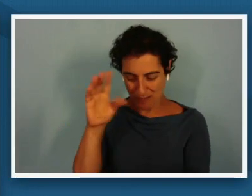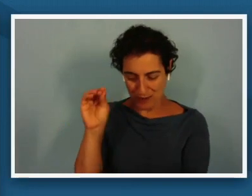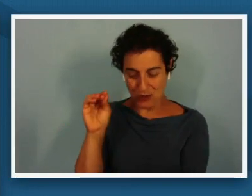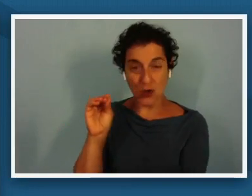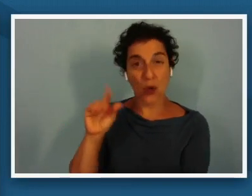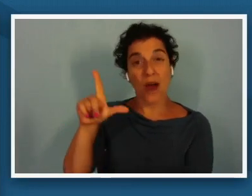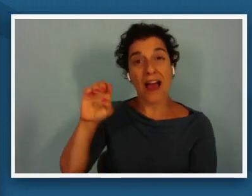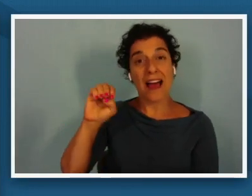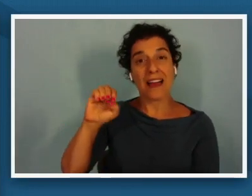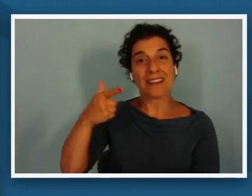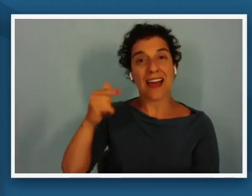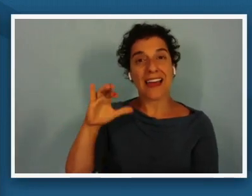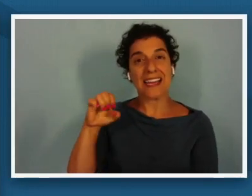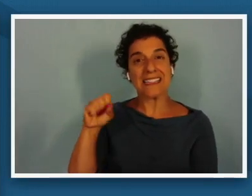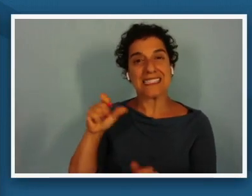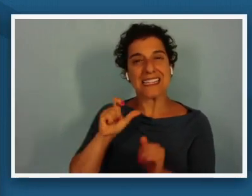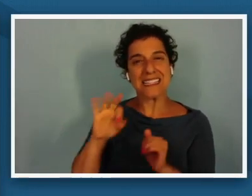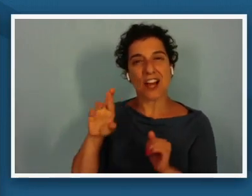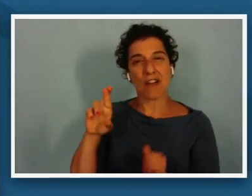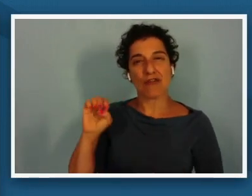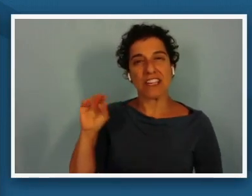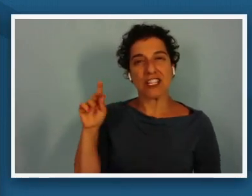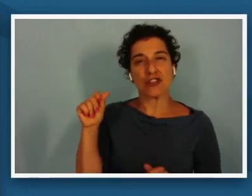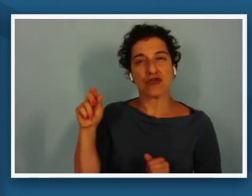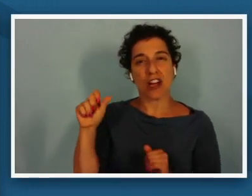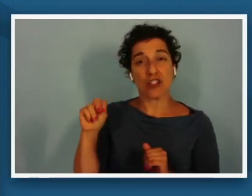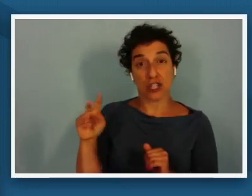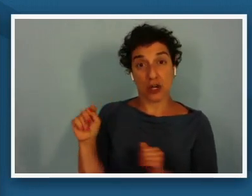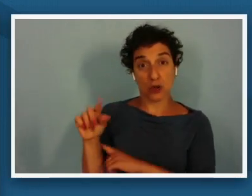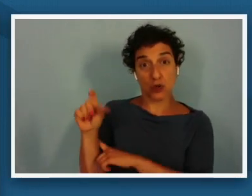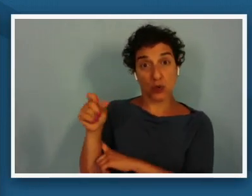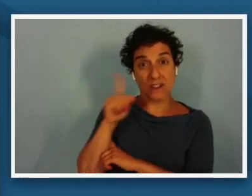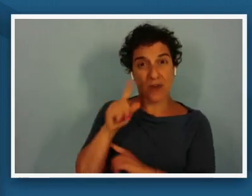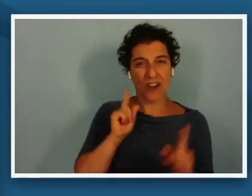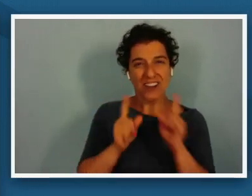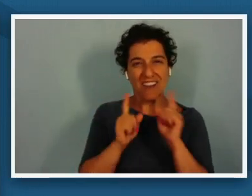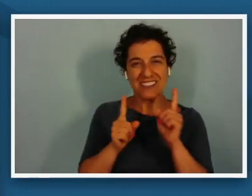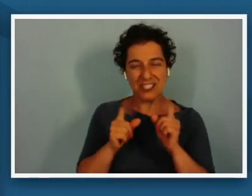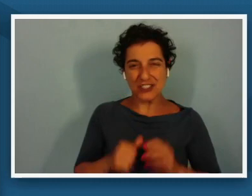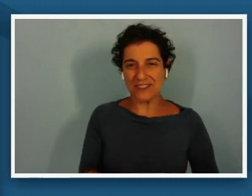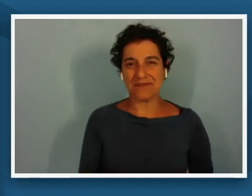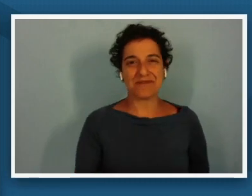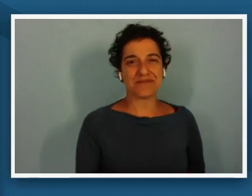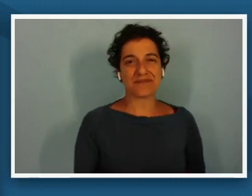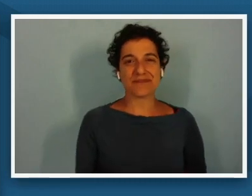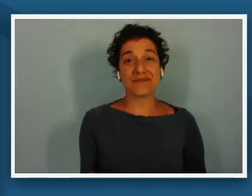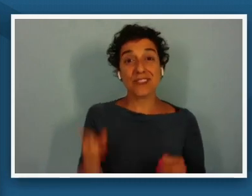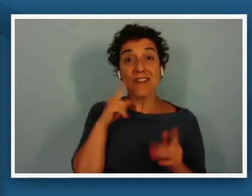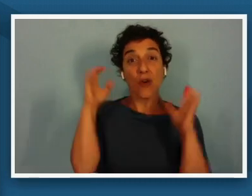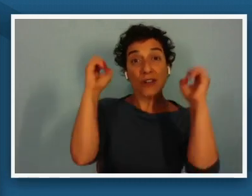reconstruction tools for conversation